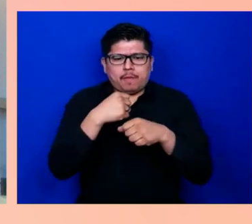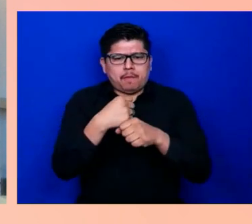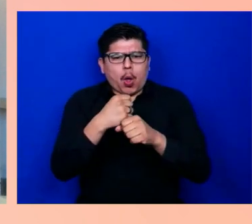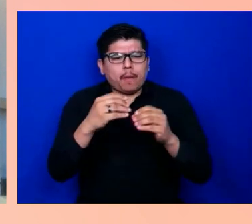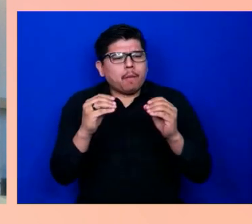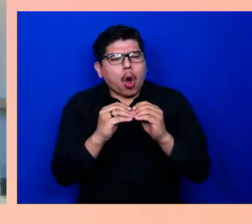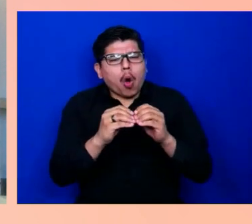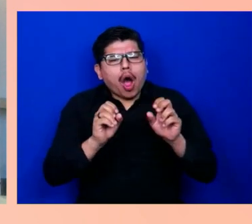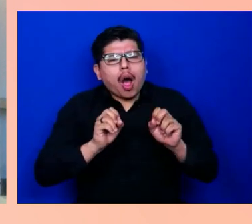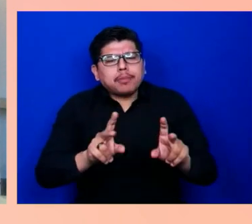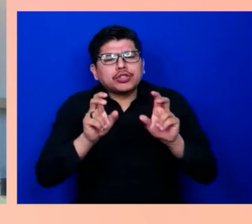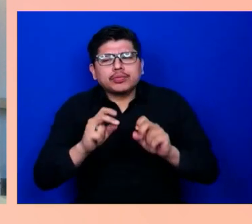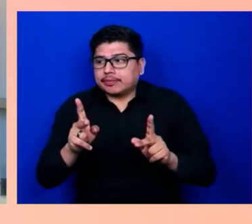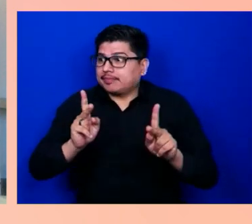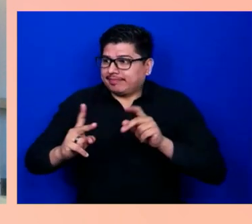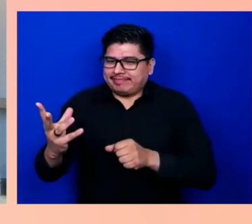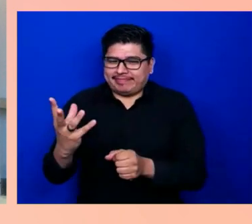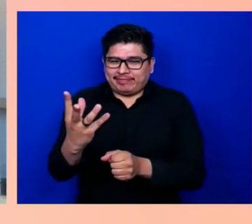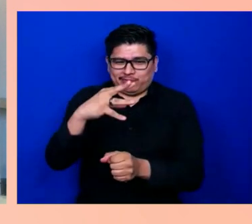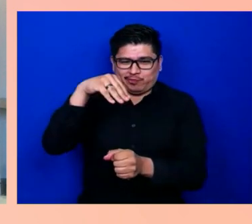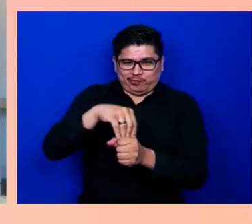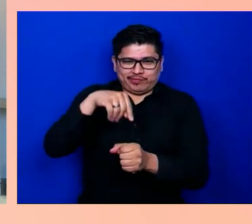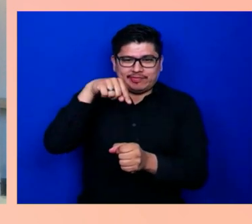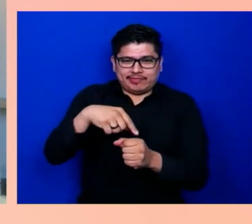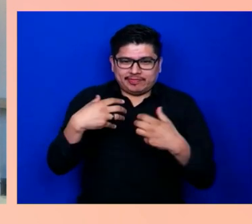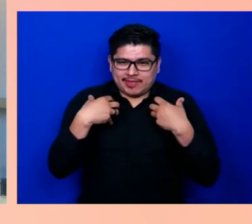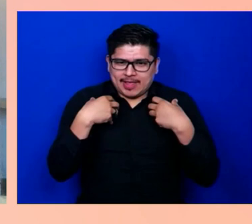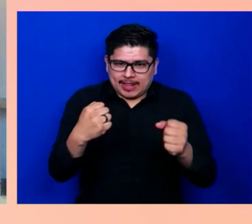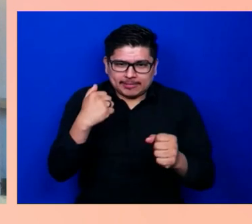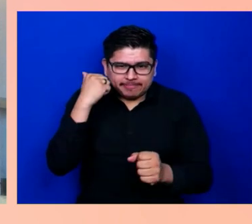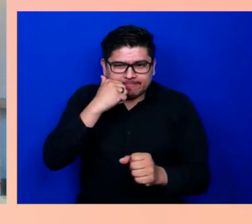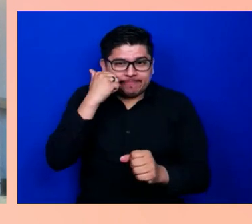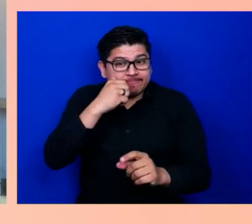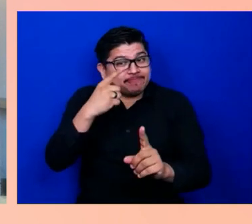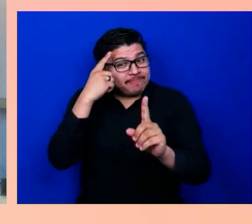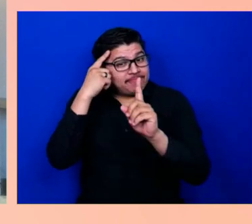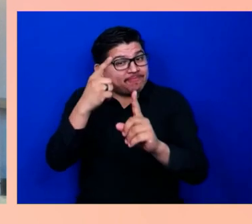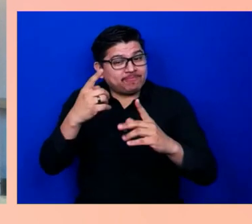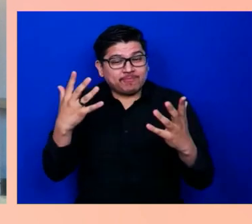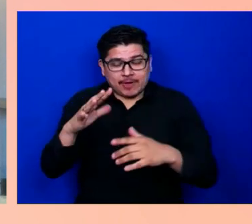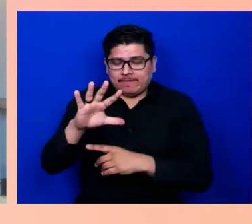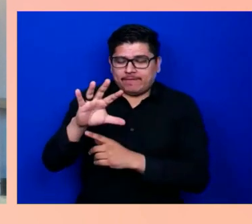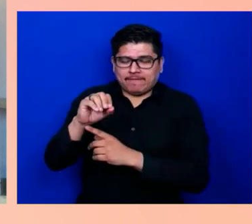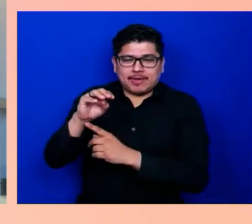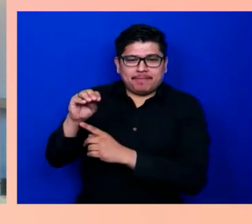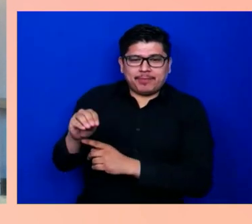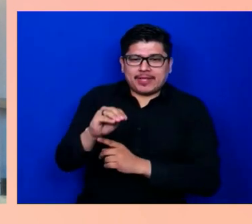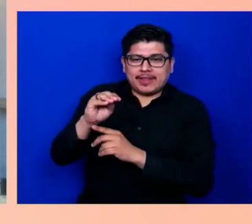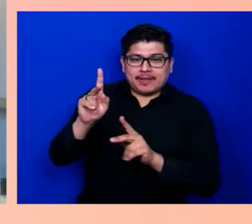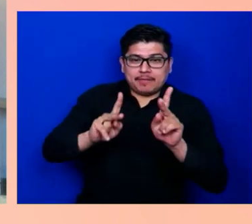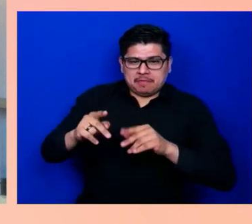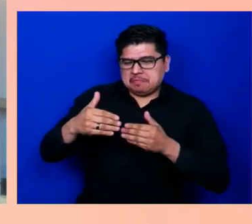Our goal is to reach 50 million people a year by 2025. Now, to help us reach this goal,